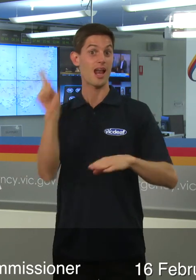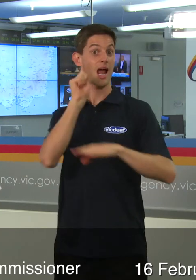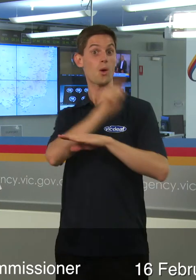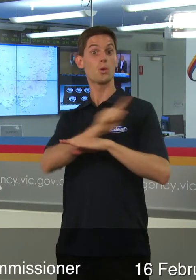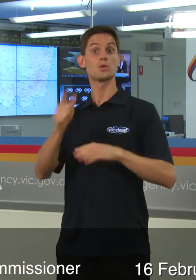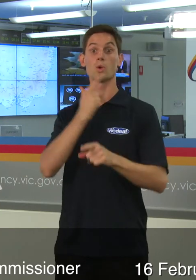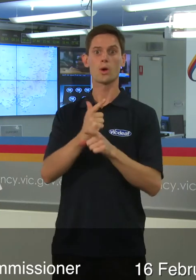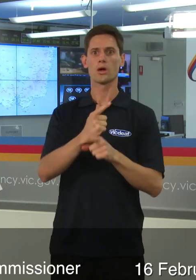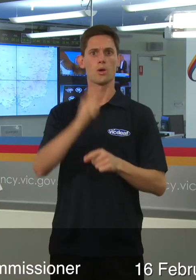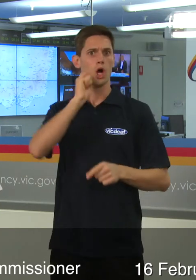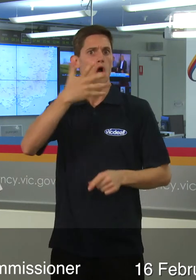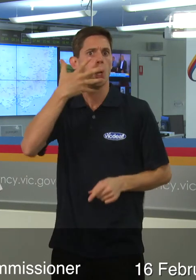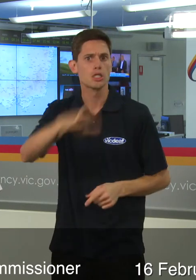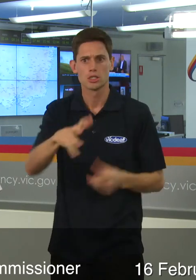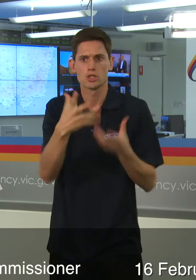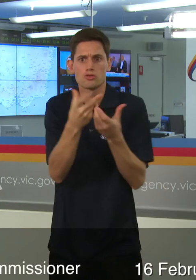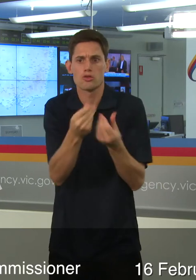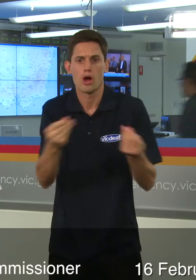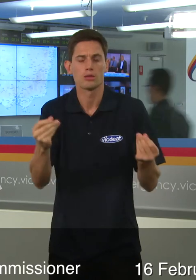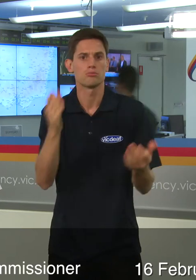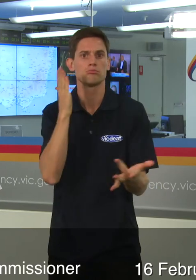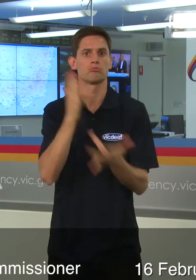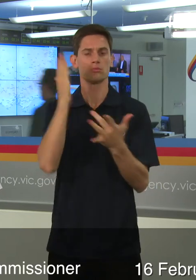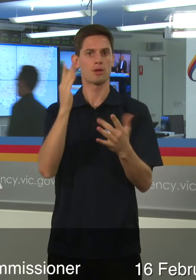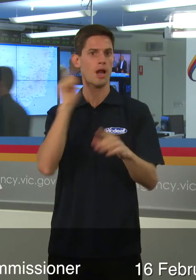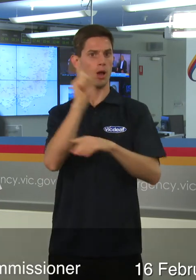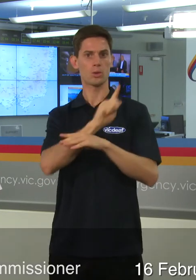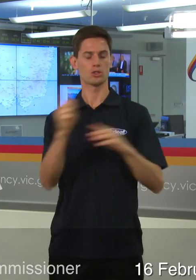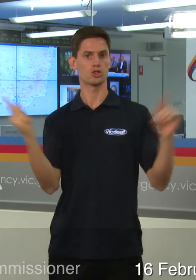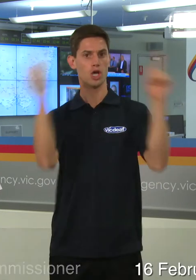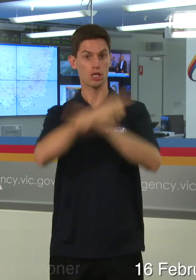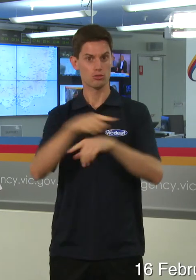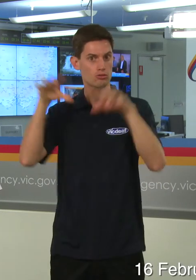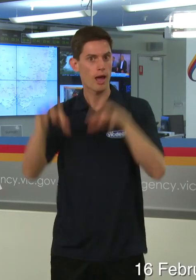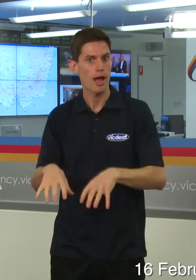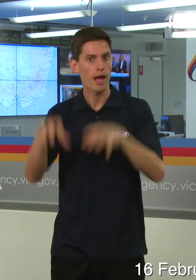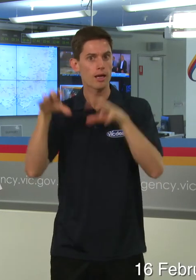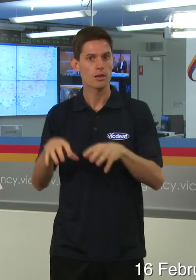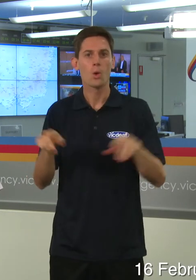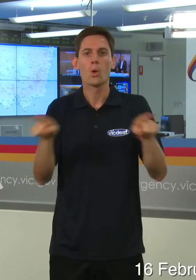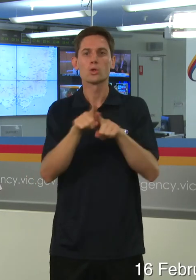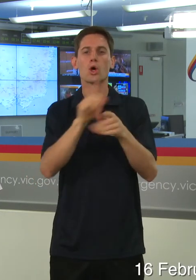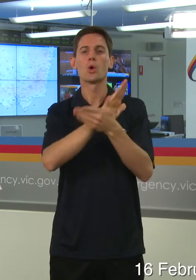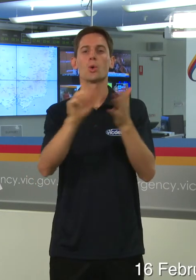hot week and in the end we saw a lot of moisture come in to Victoria and was extremely humid midweek. That obviously